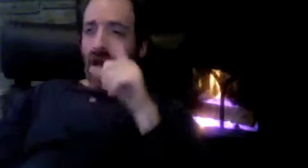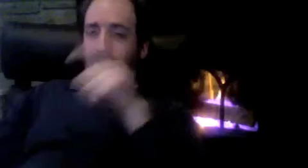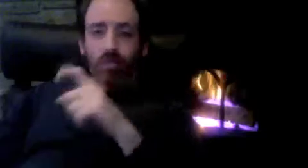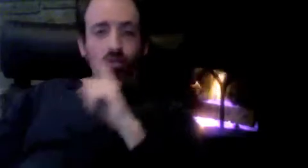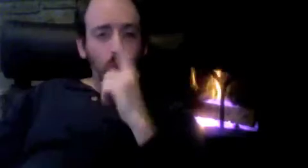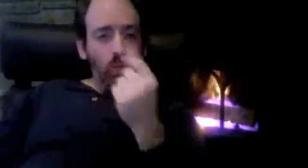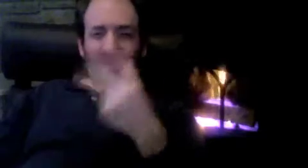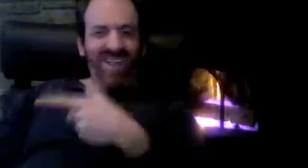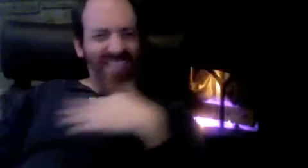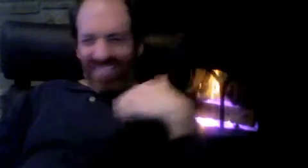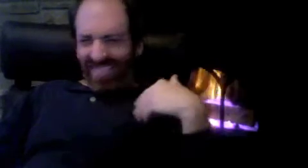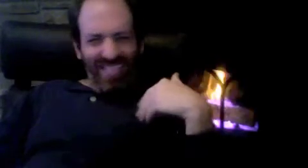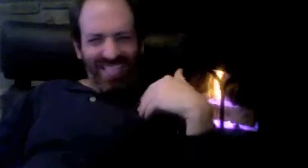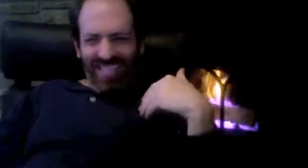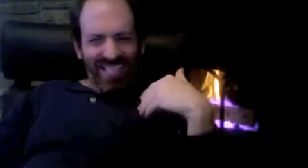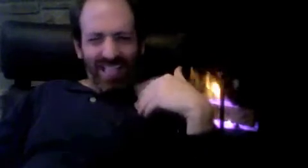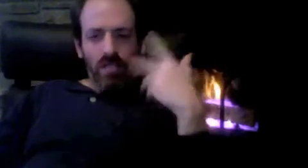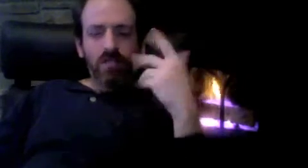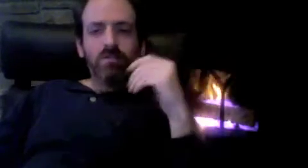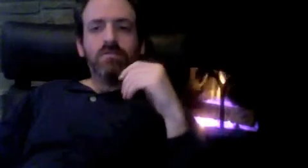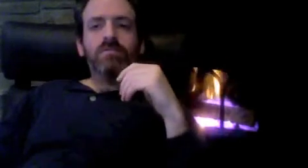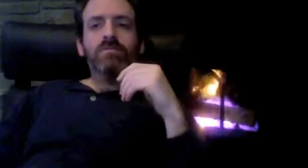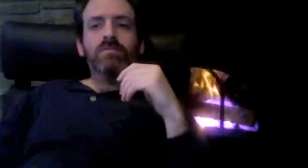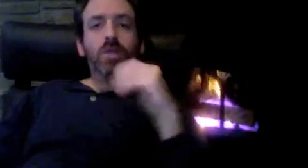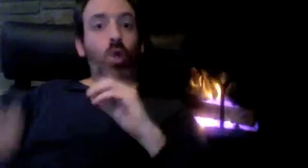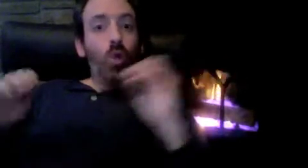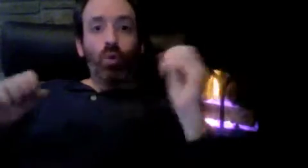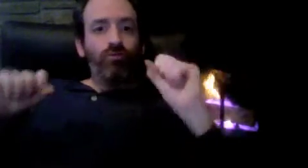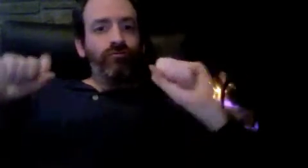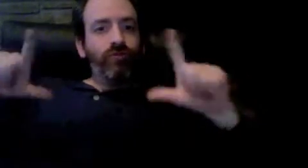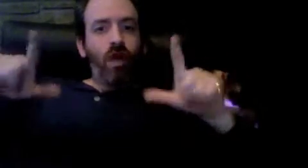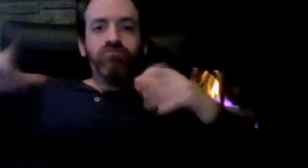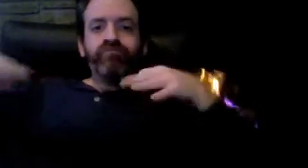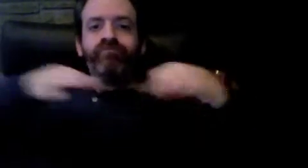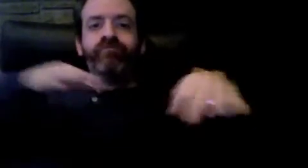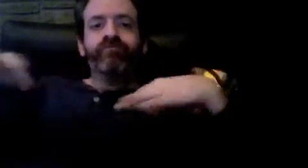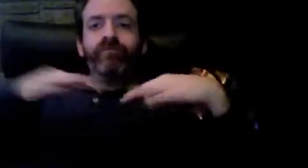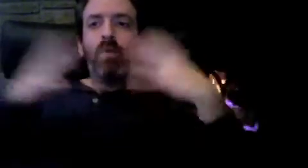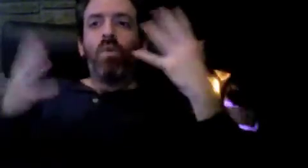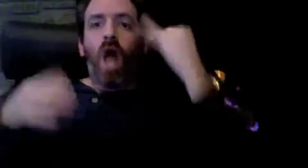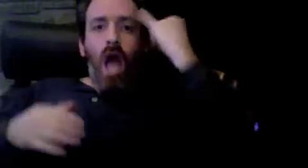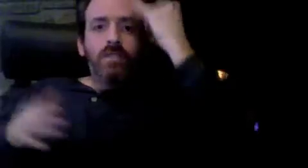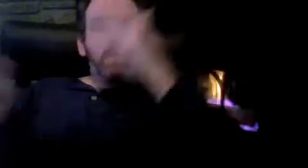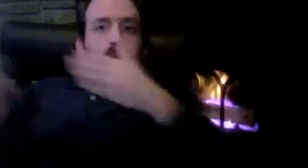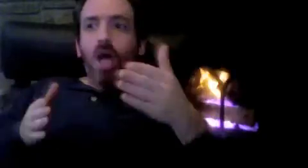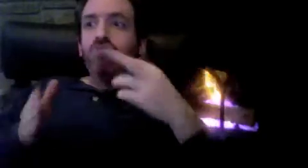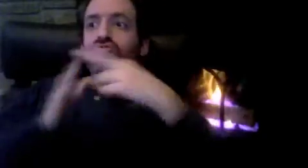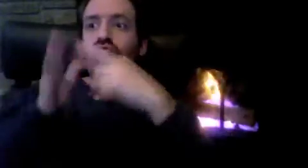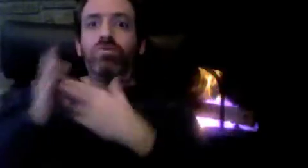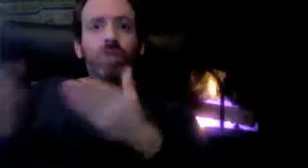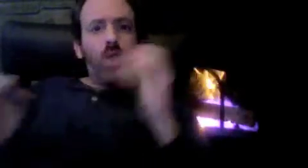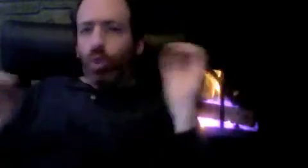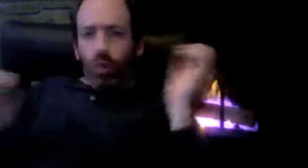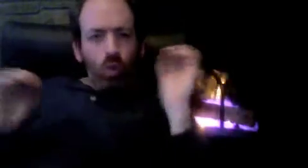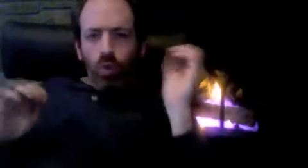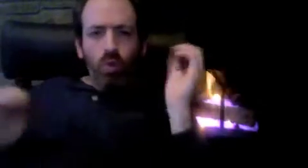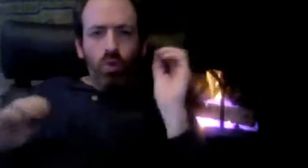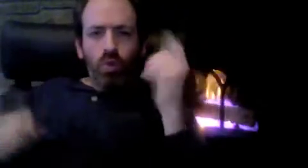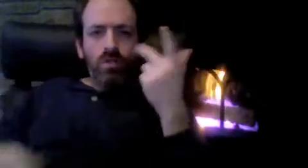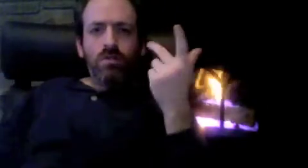They didn't ask us, or make any vlogs (videos) expressing what they intend to do with our VRS providers.